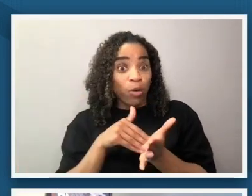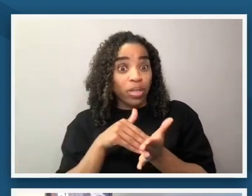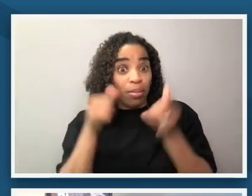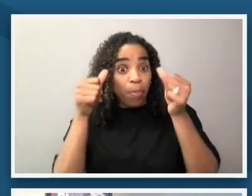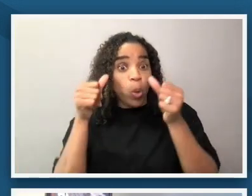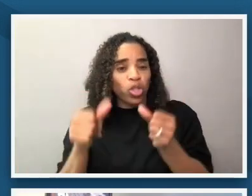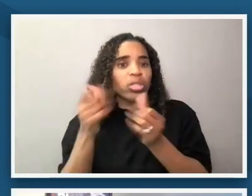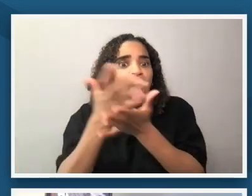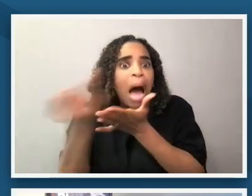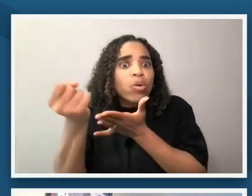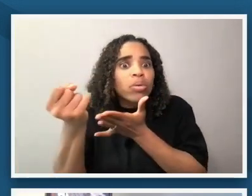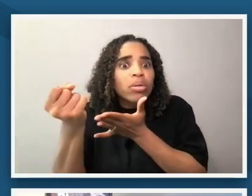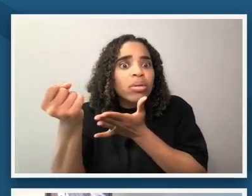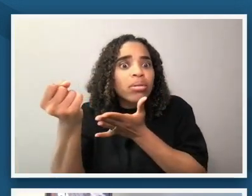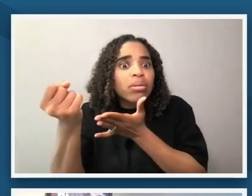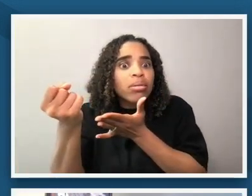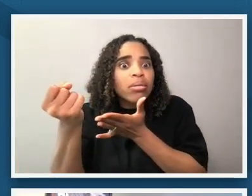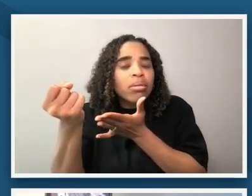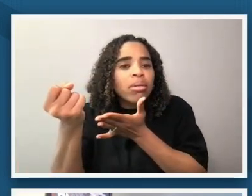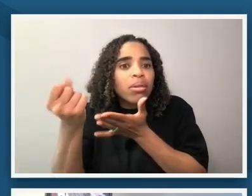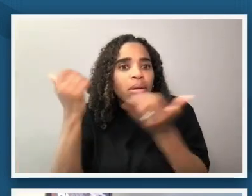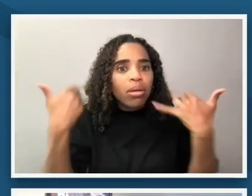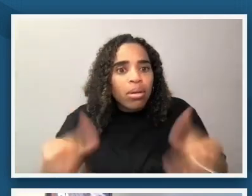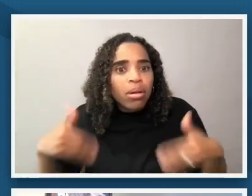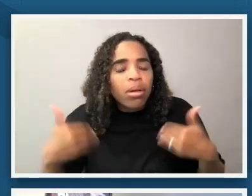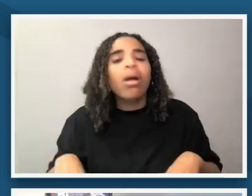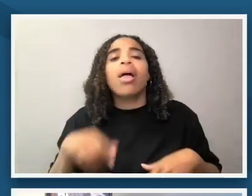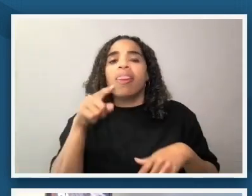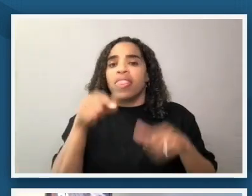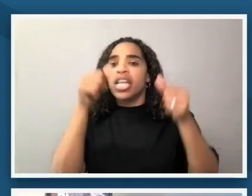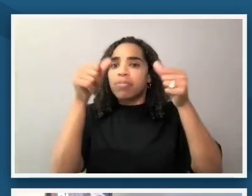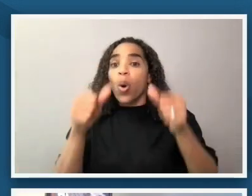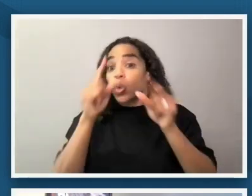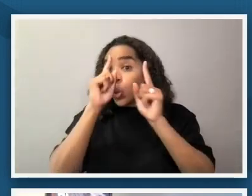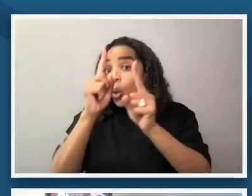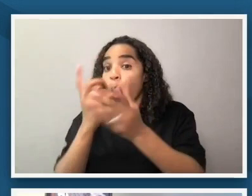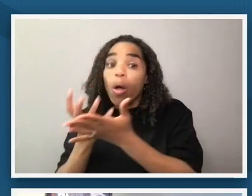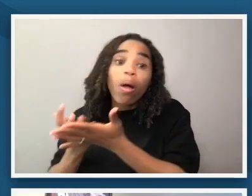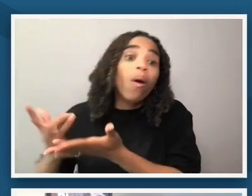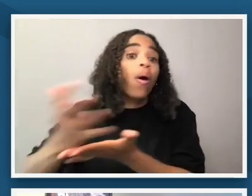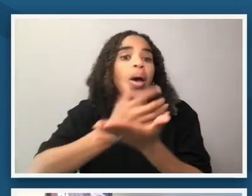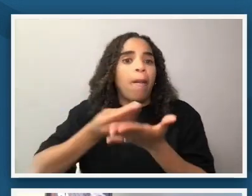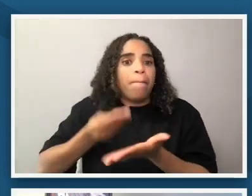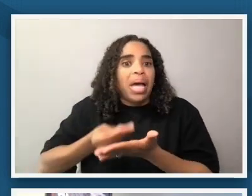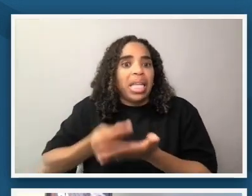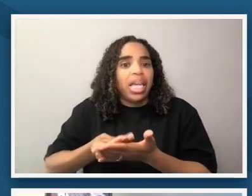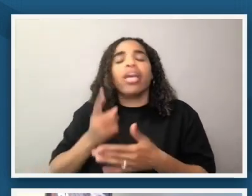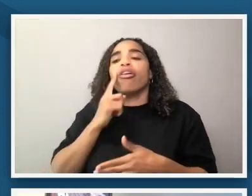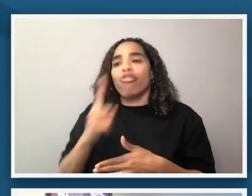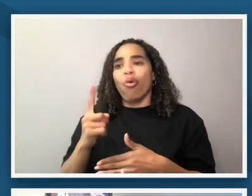and it was used really to to raise funds for the organization civil rights